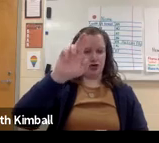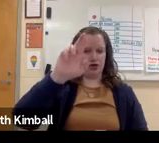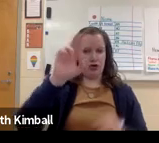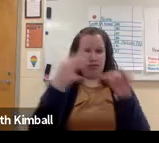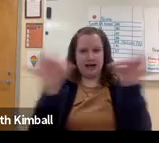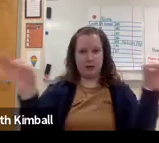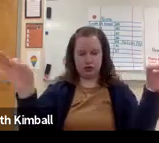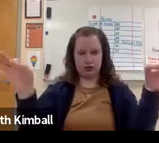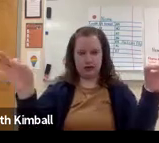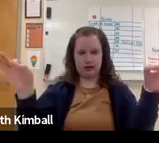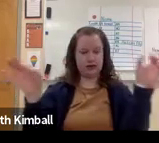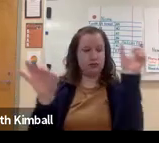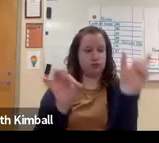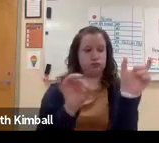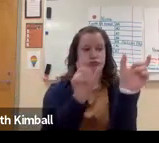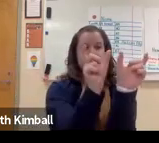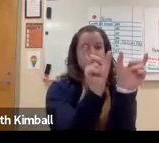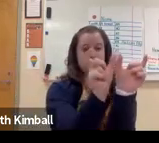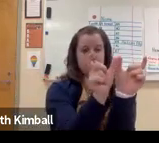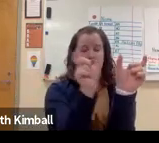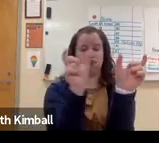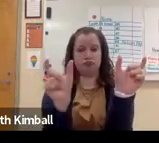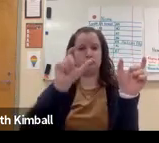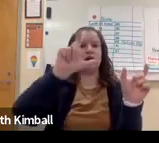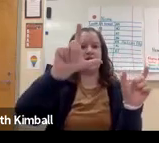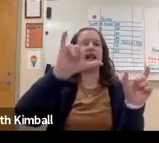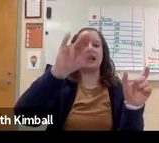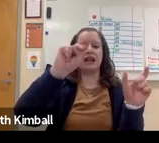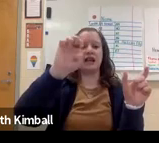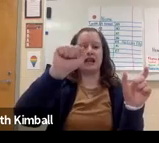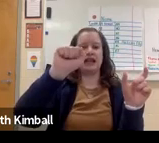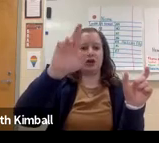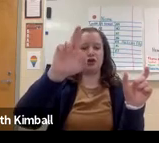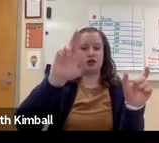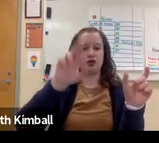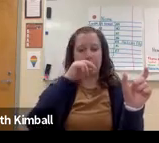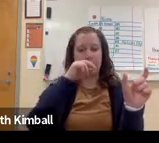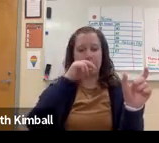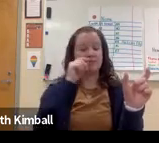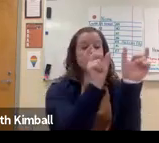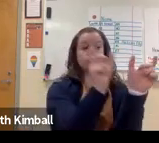that's called a linear language.